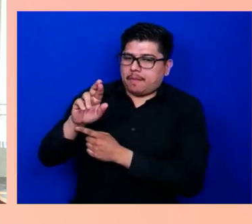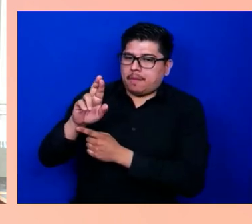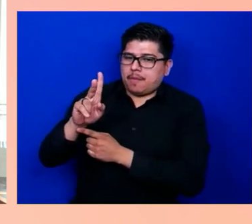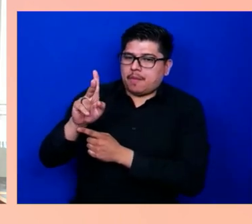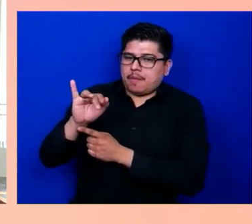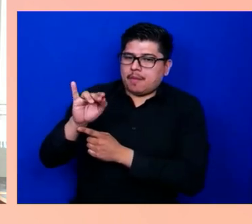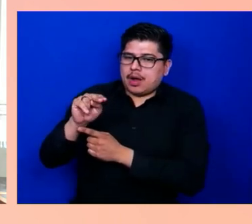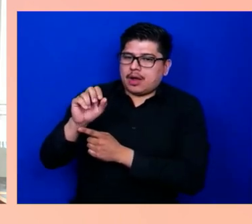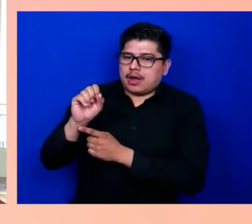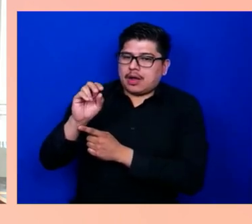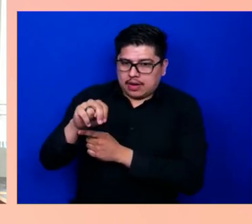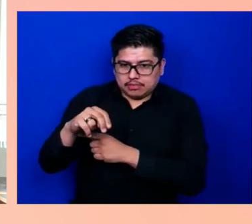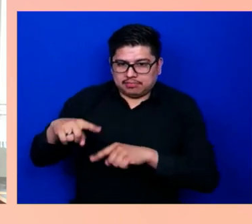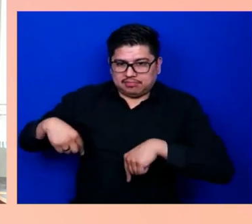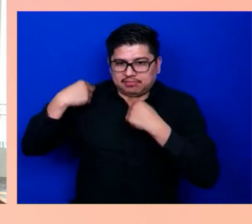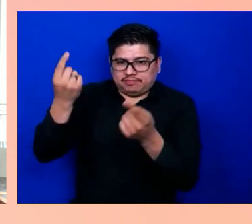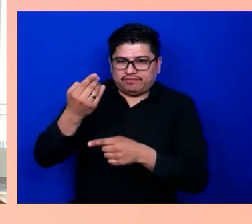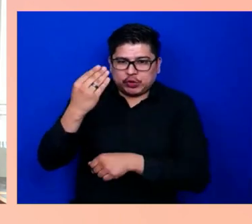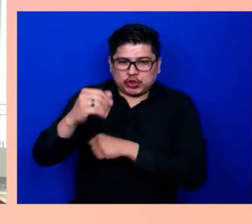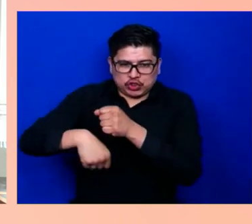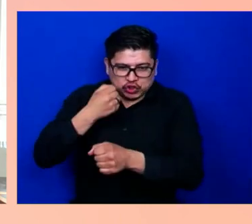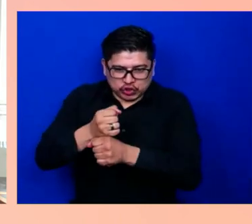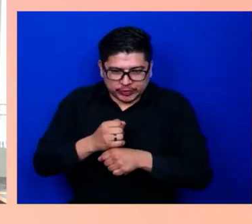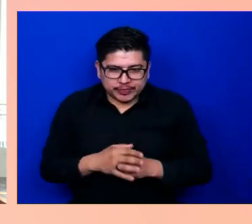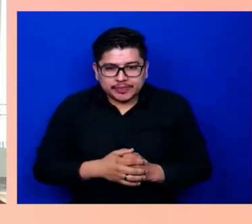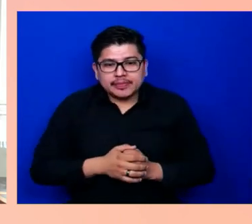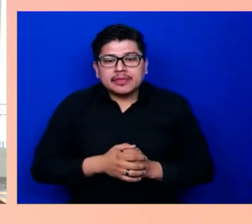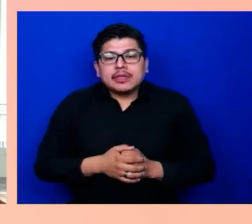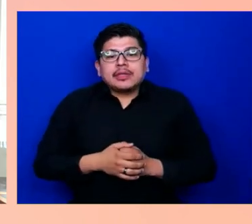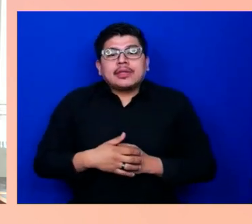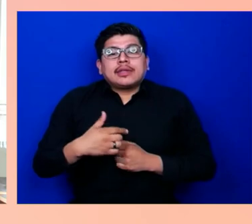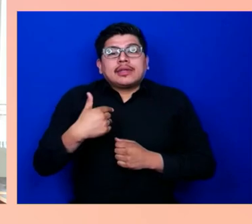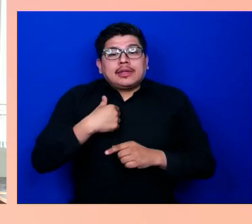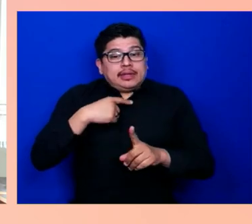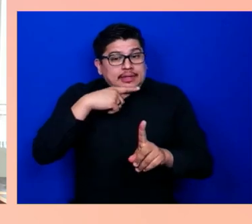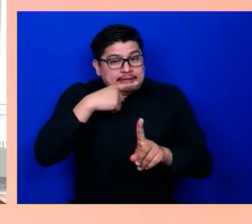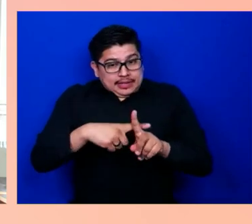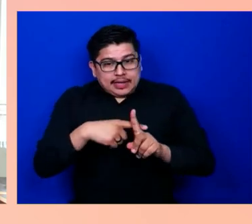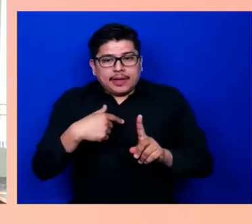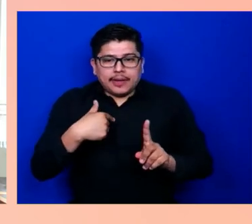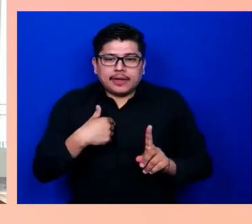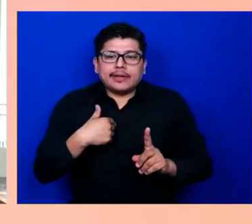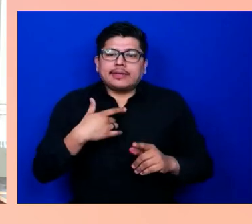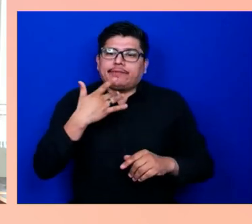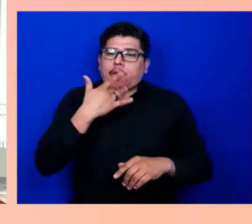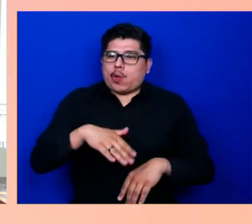I've also had the fortune of being on the board of the Davis Phinney Foundation,